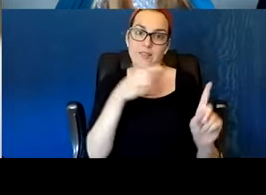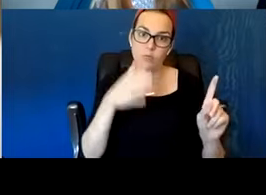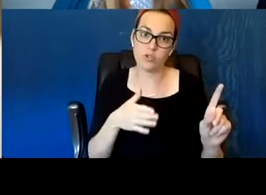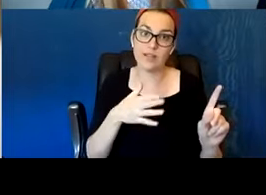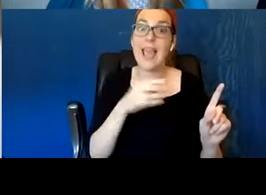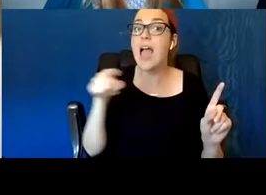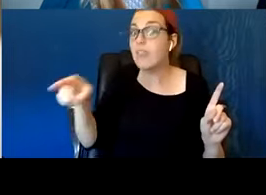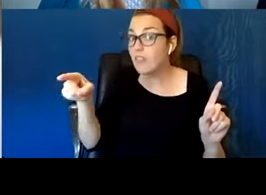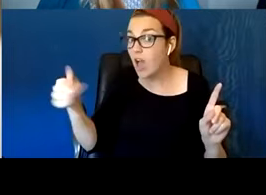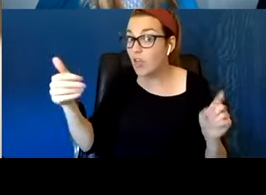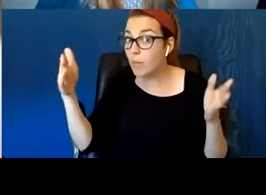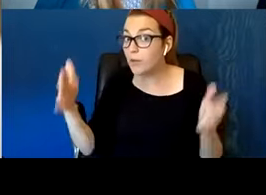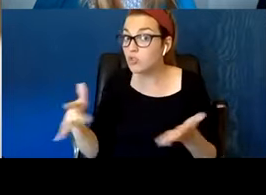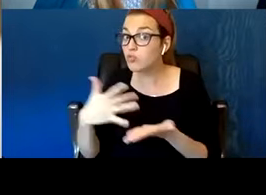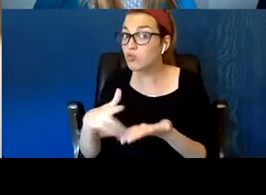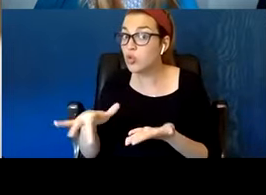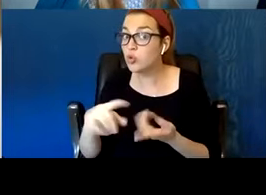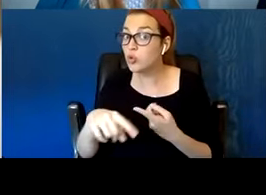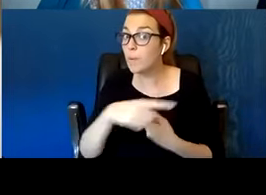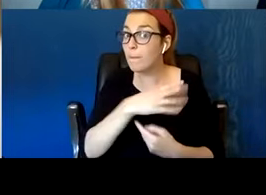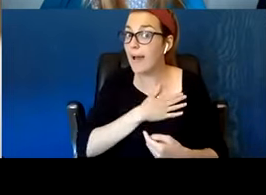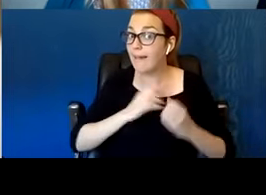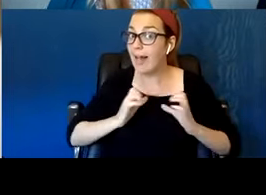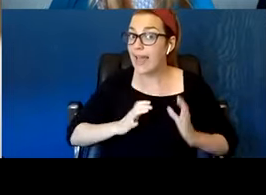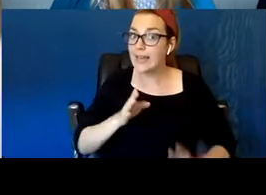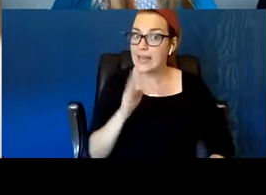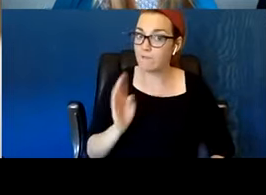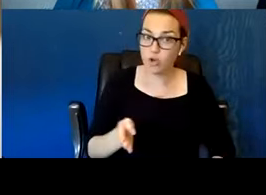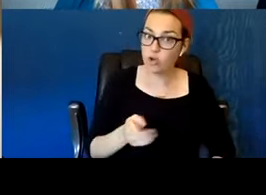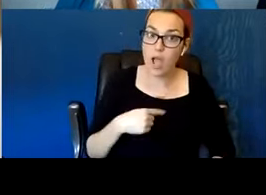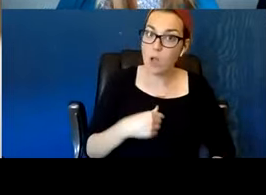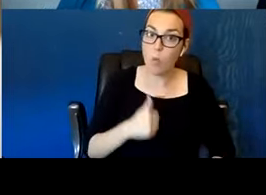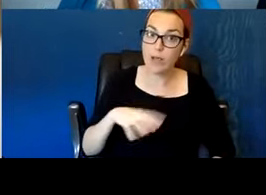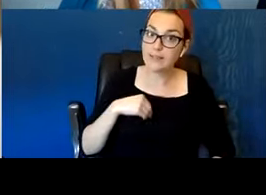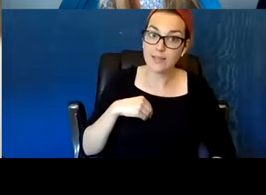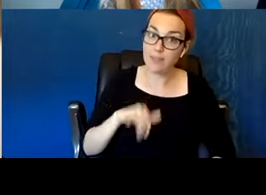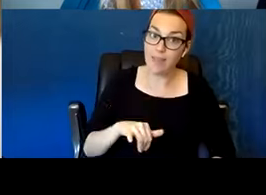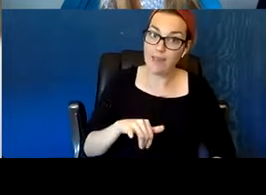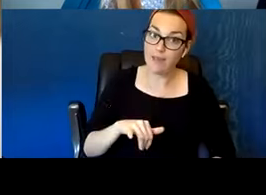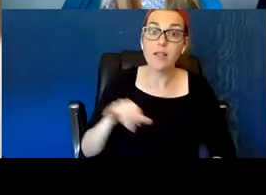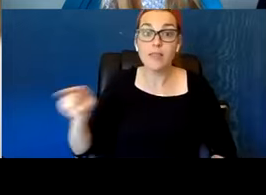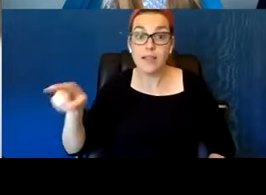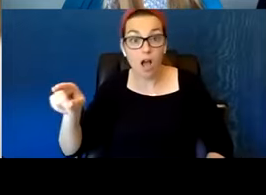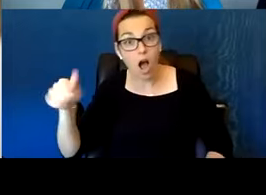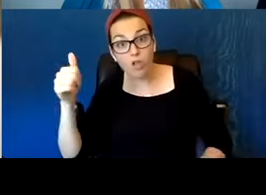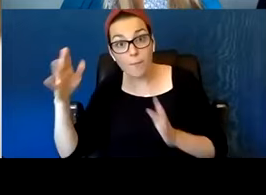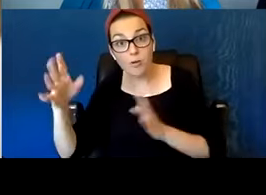You will never be rude or disrespectful. I gotta remember that because I can go like this.